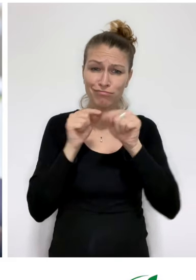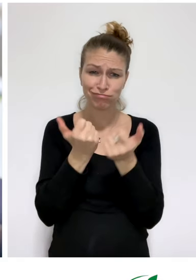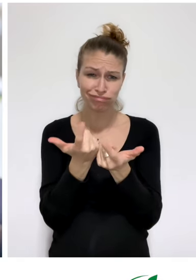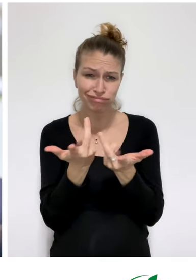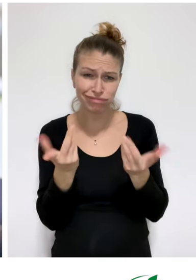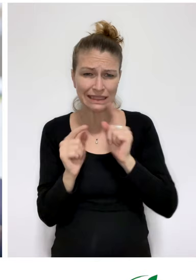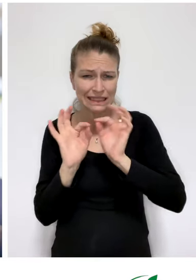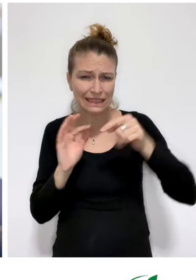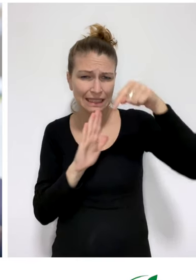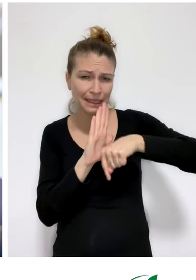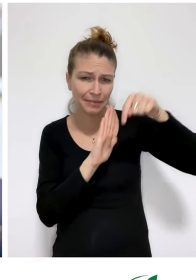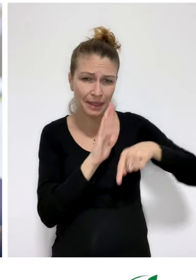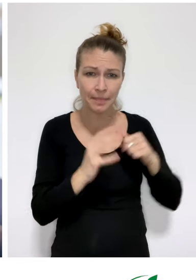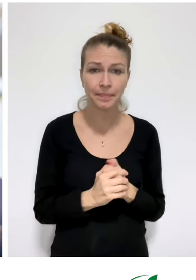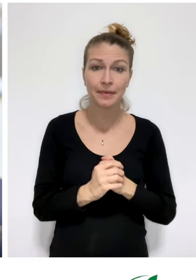and all details about the sessions.